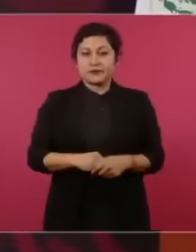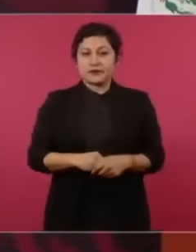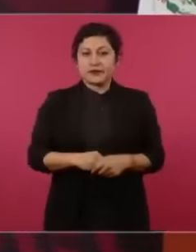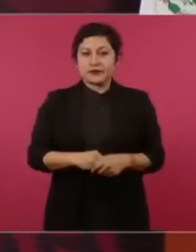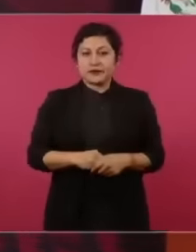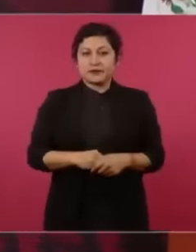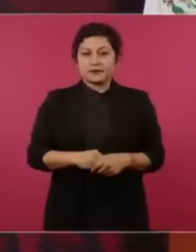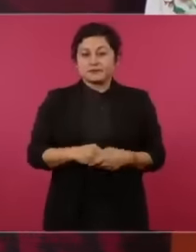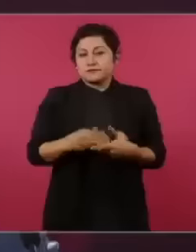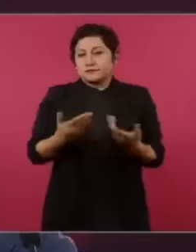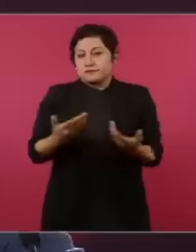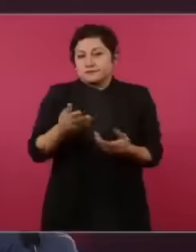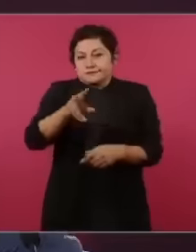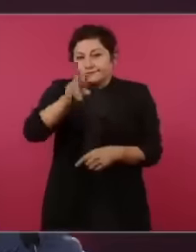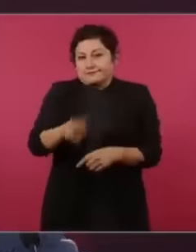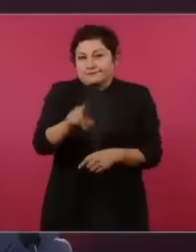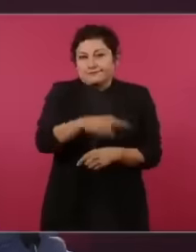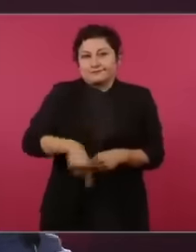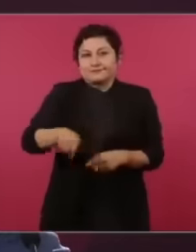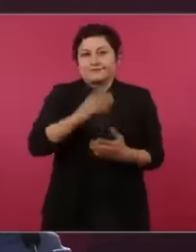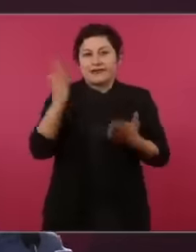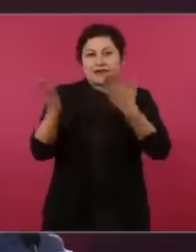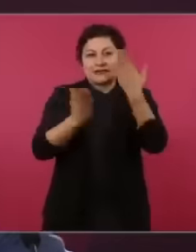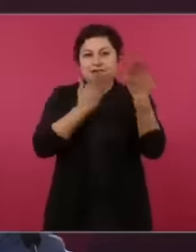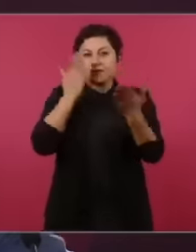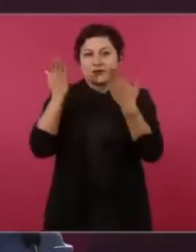freshness of